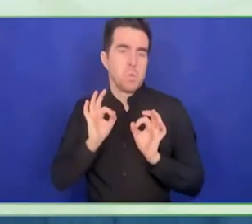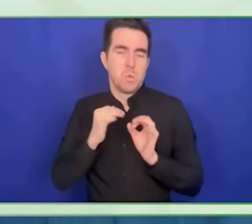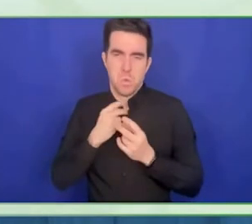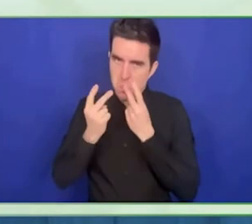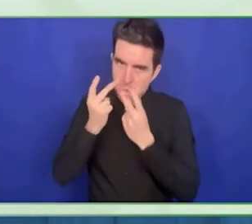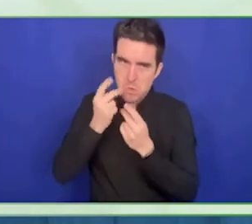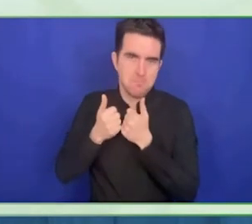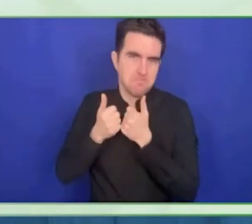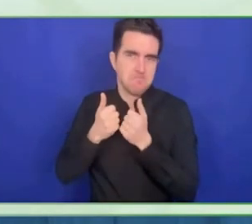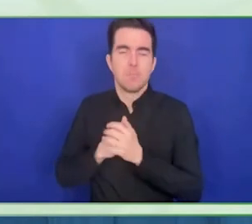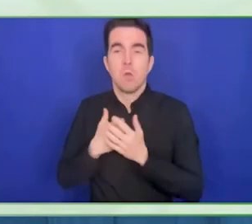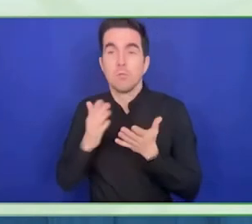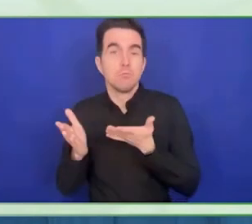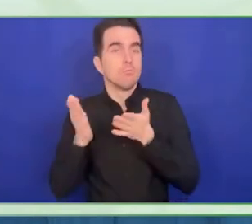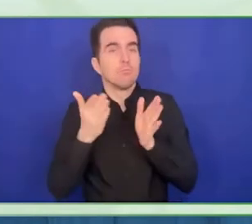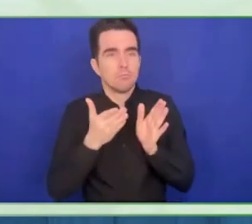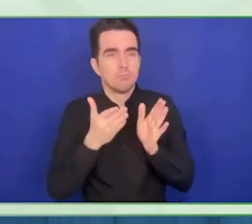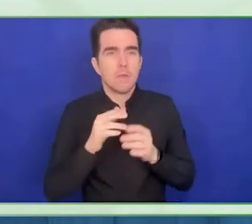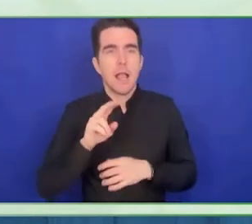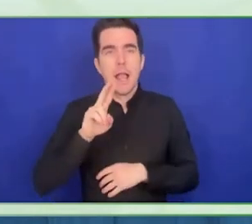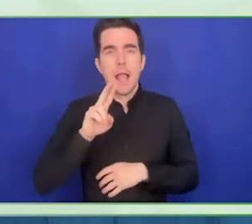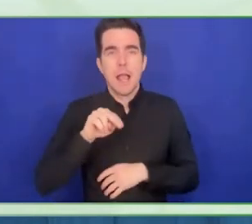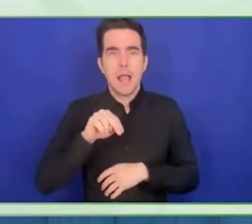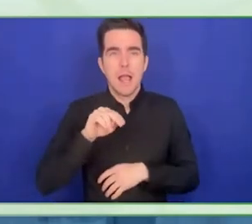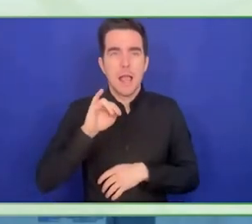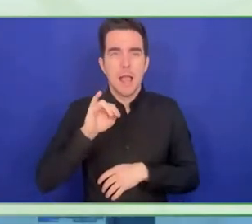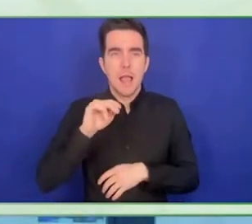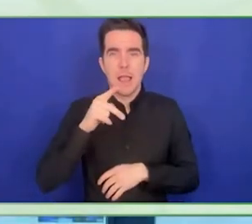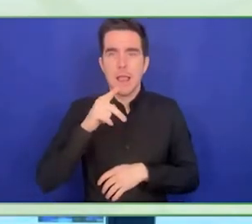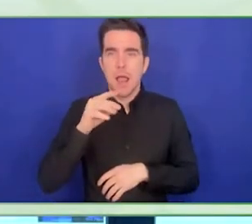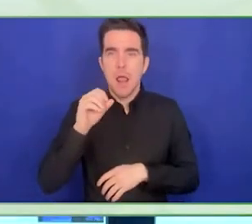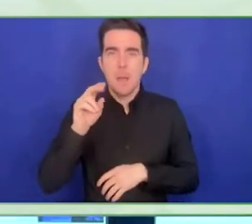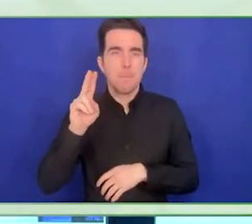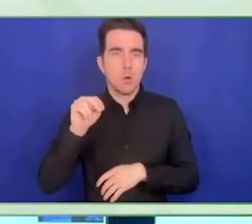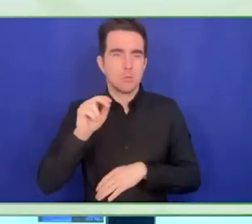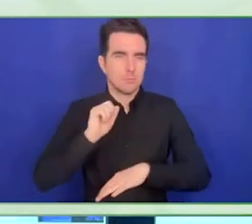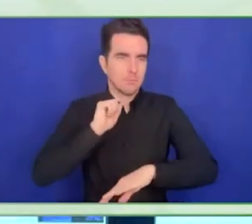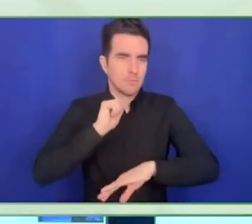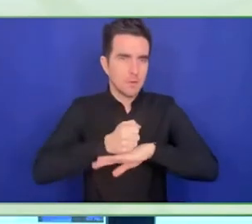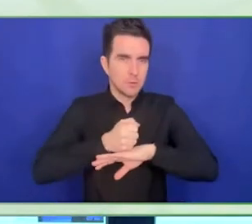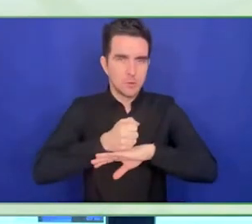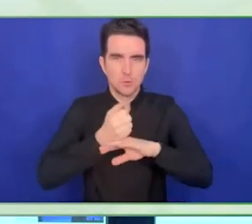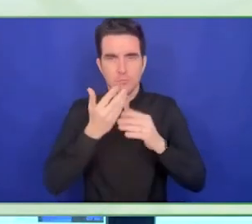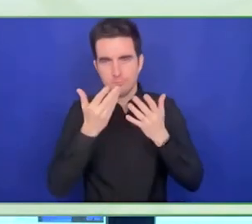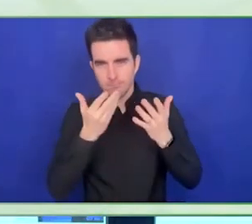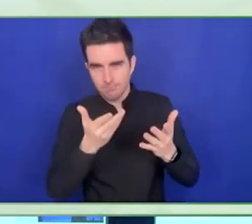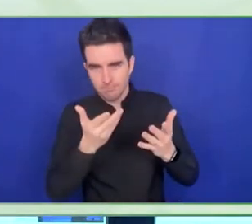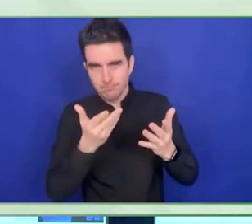Hi, today it is going to be Yosuke speaking, I'm a programme